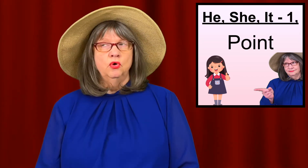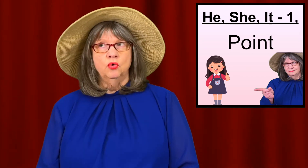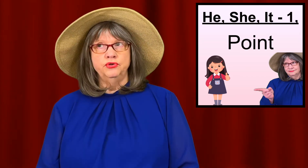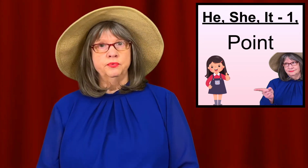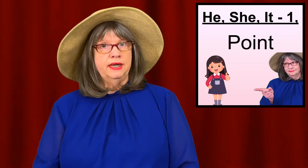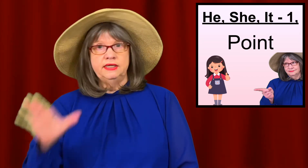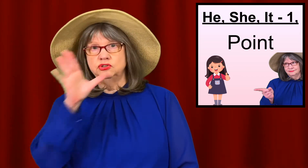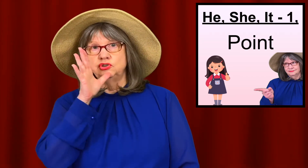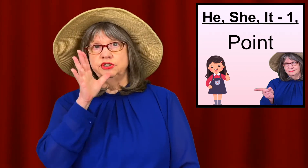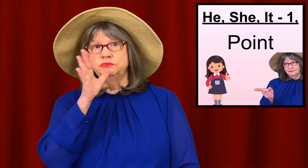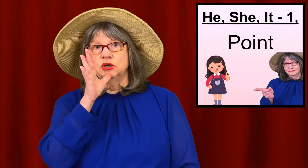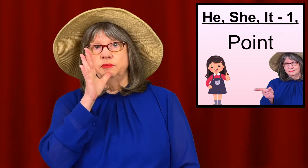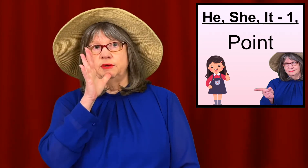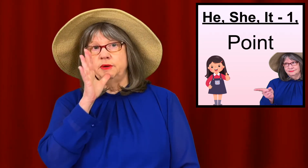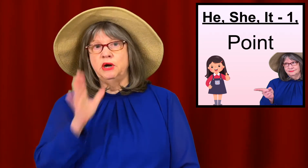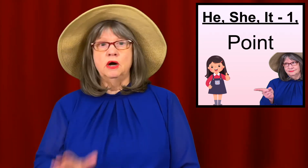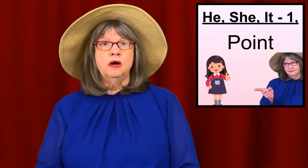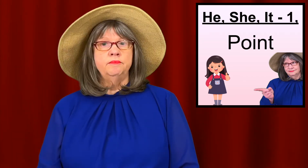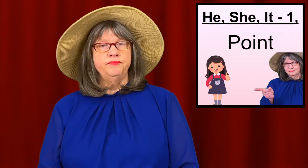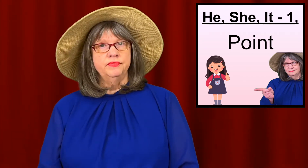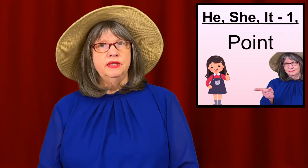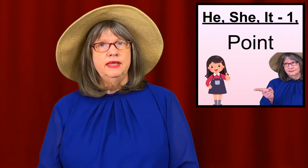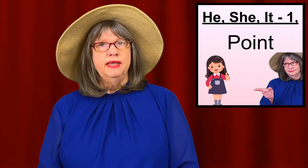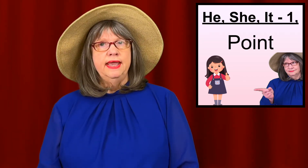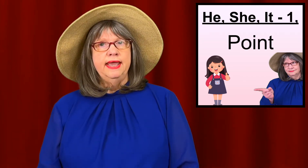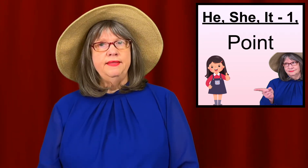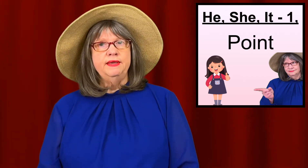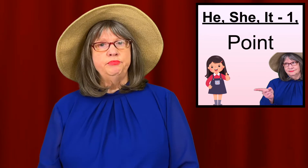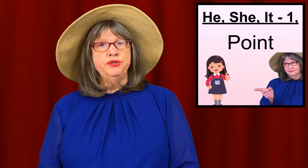or your relationship. Talking about my MOM, and then put